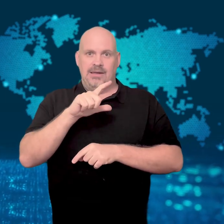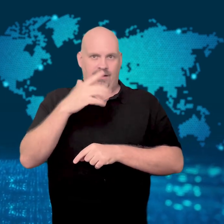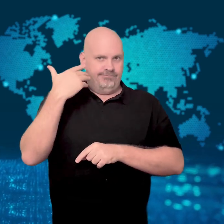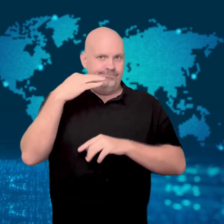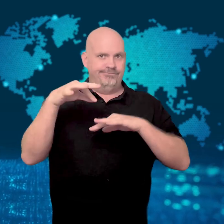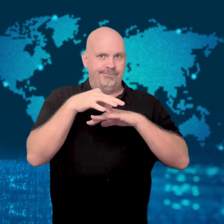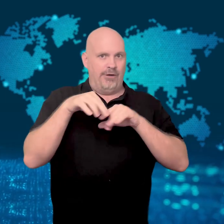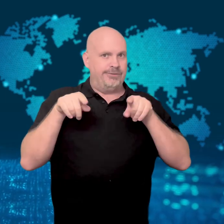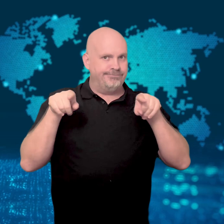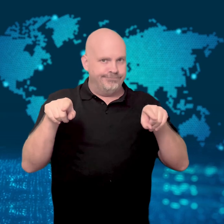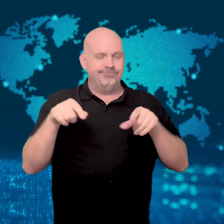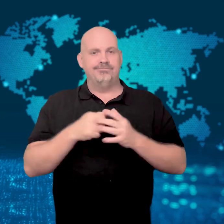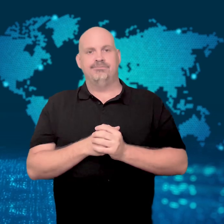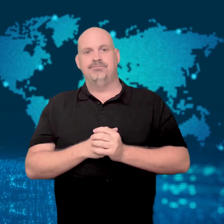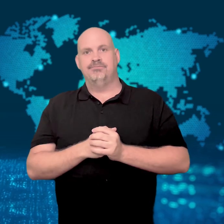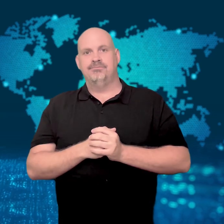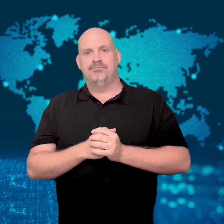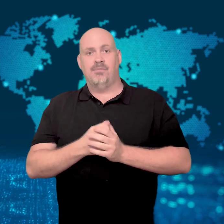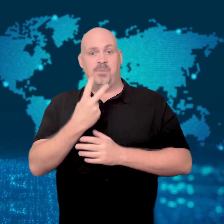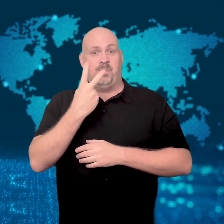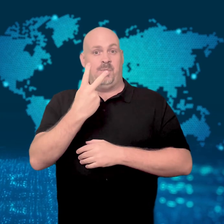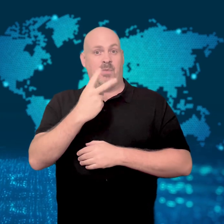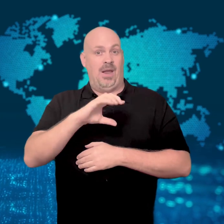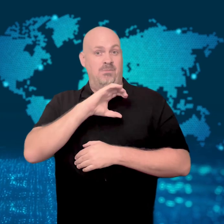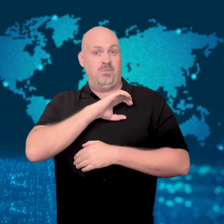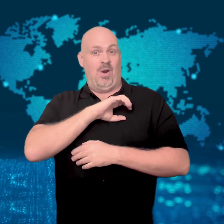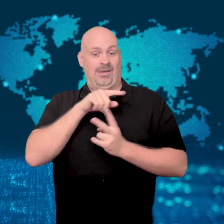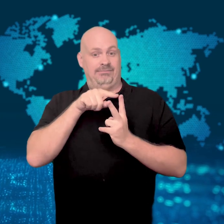married to Nathaniel.